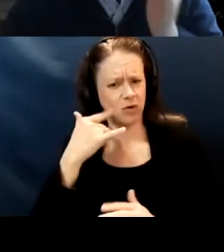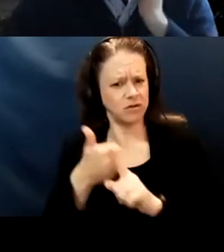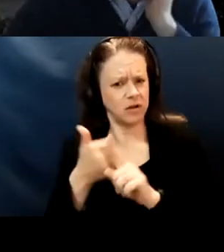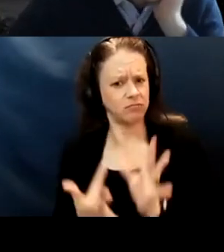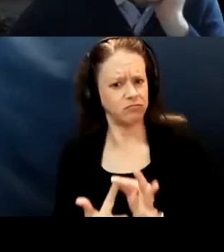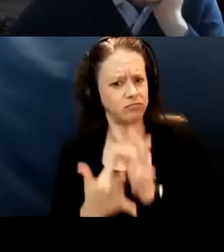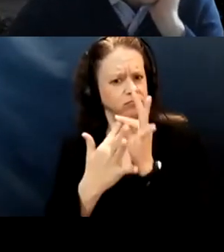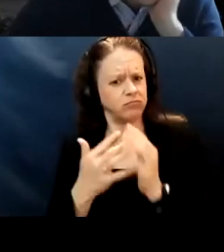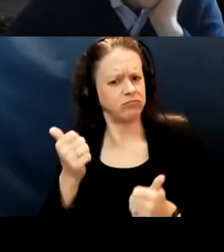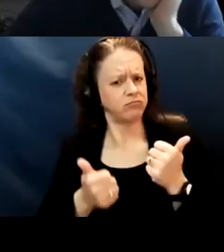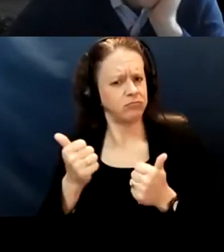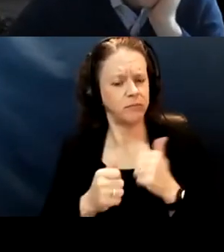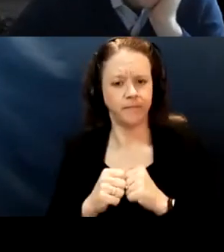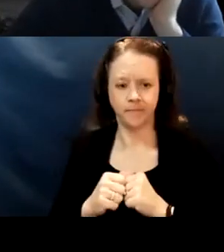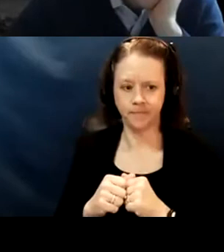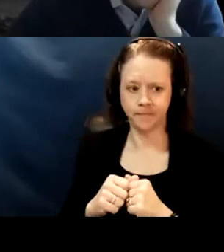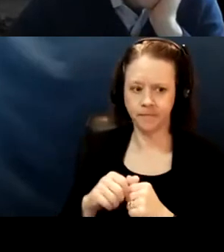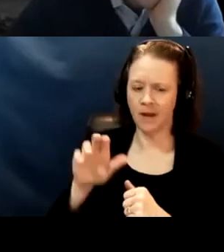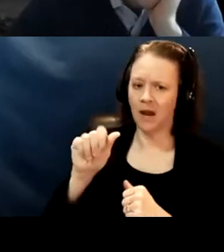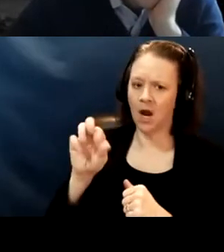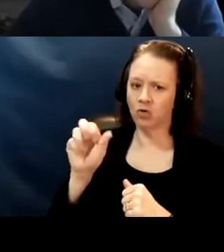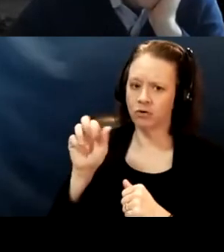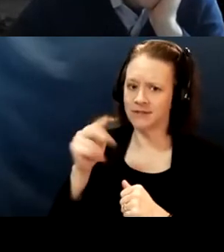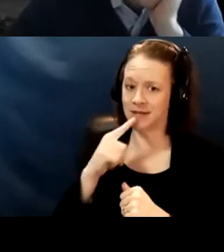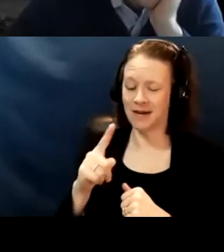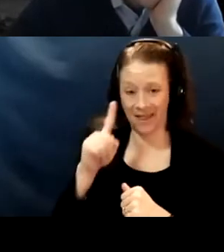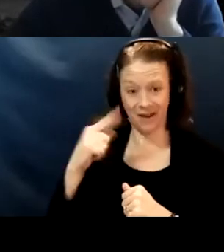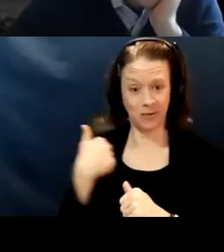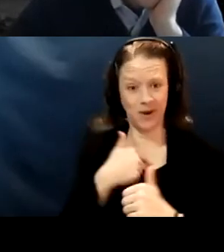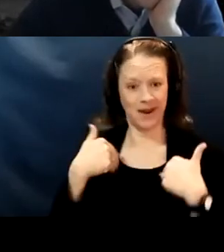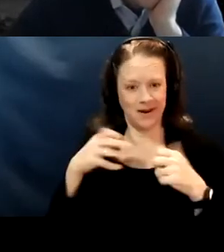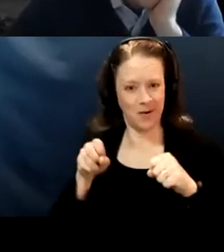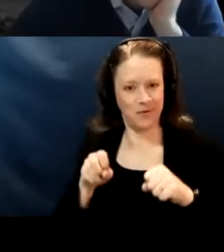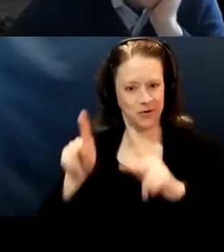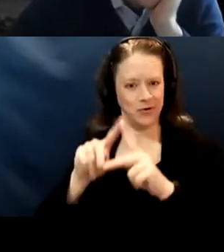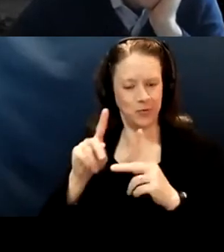I think we had the opportunity to be unusual. And what I mean by those other states,